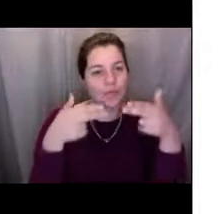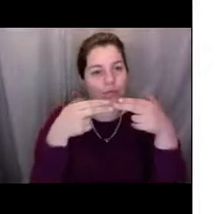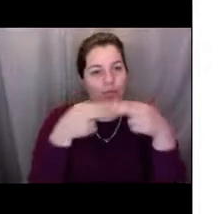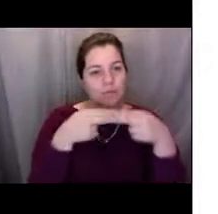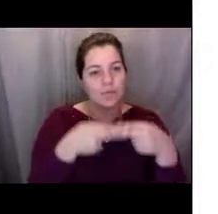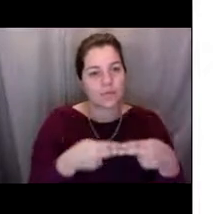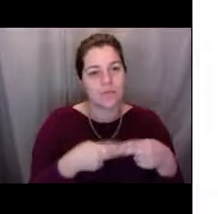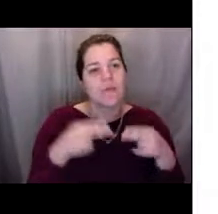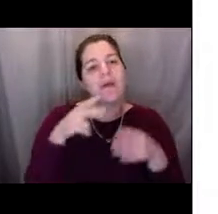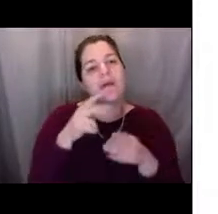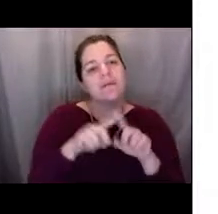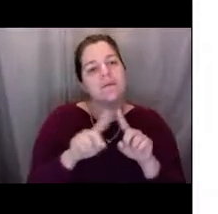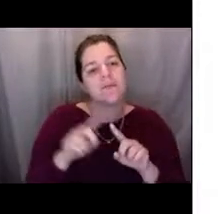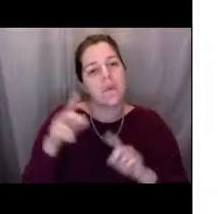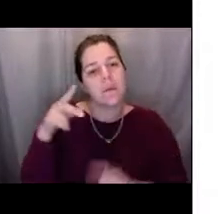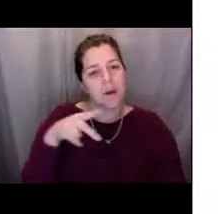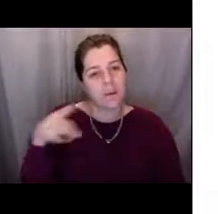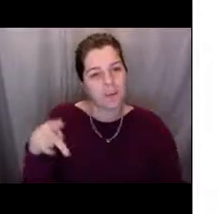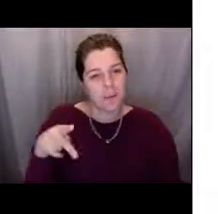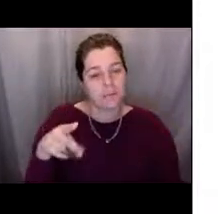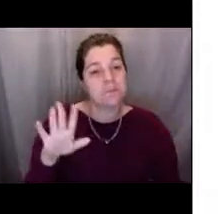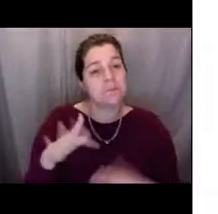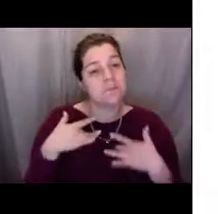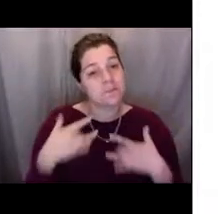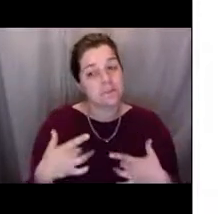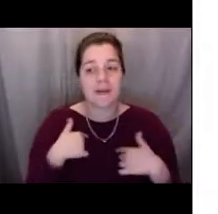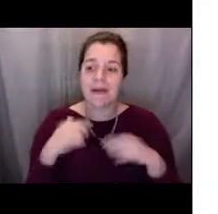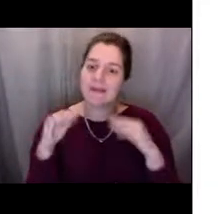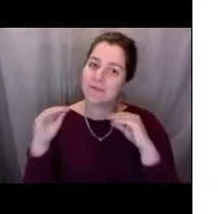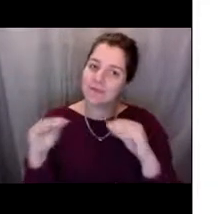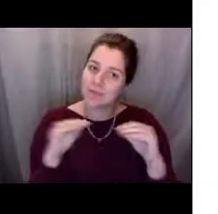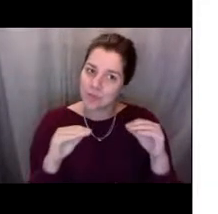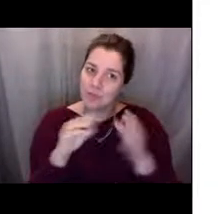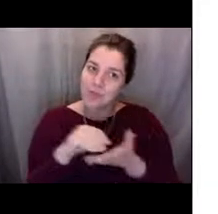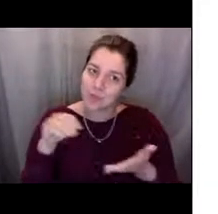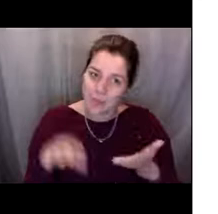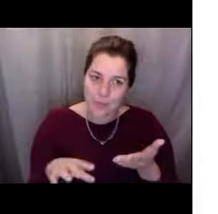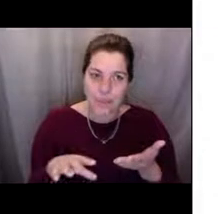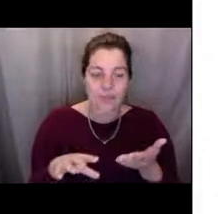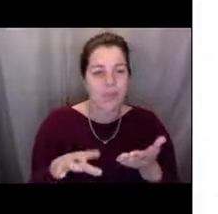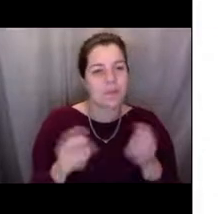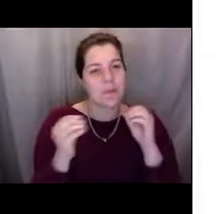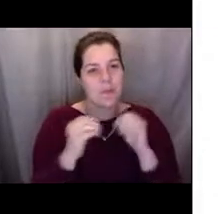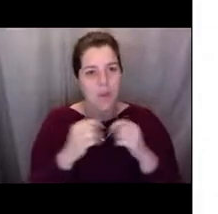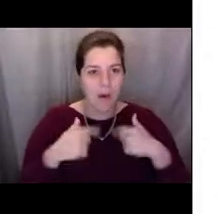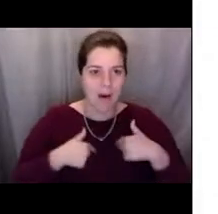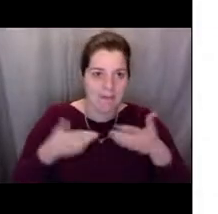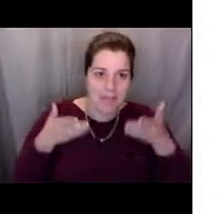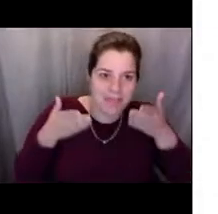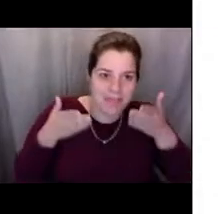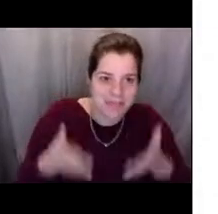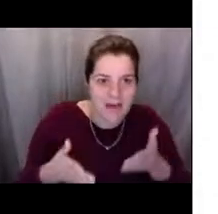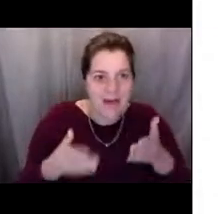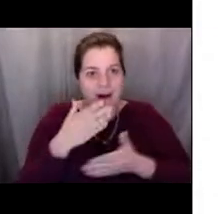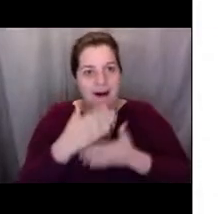Typically, when I teach a group of students this, it's a hands-on presentation that I would bring you out in the parking lot,